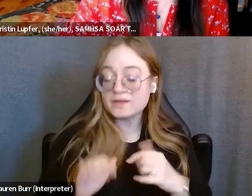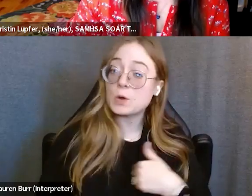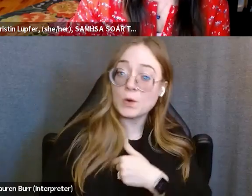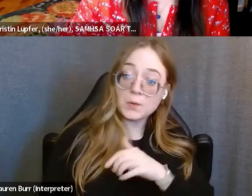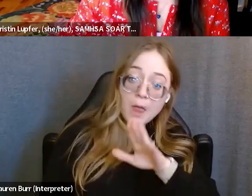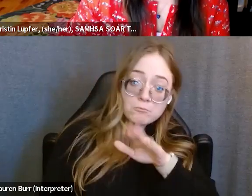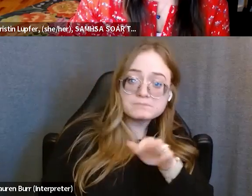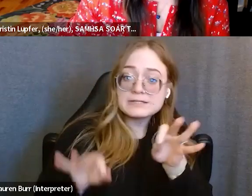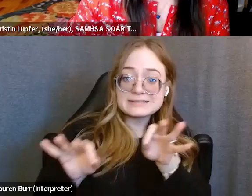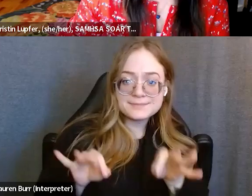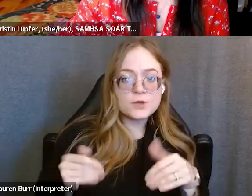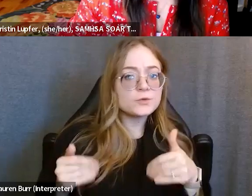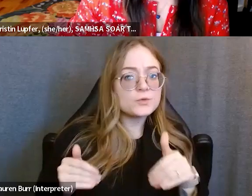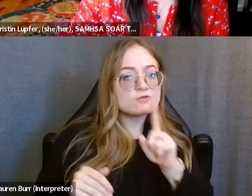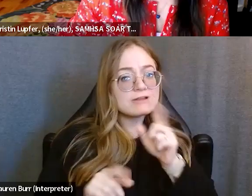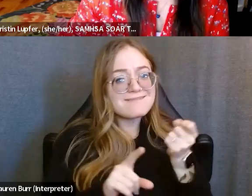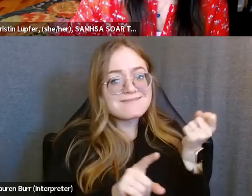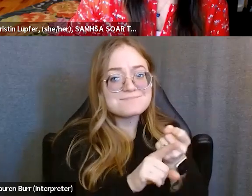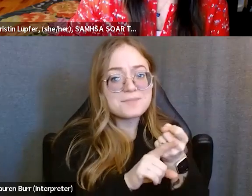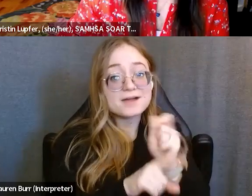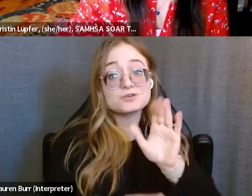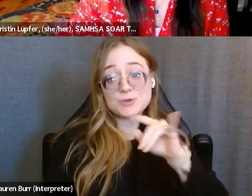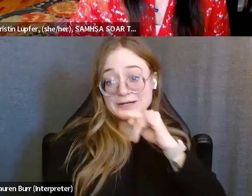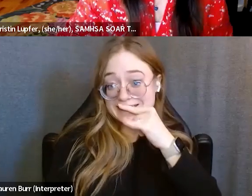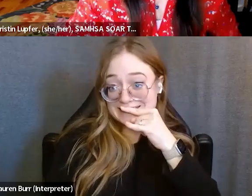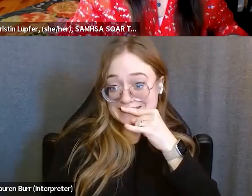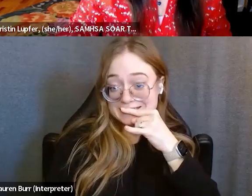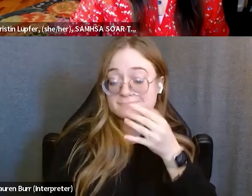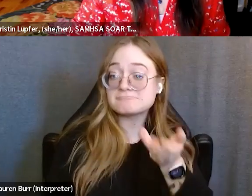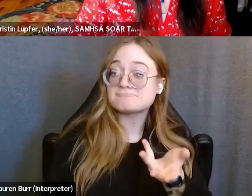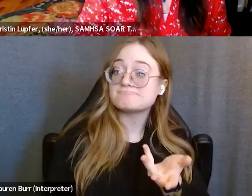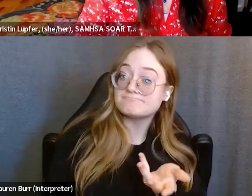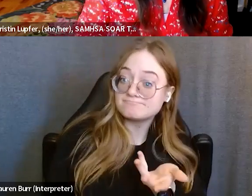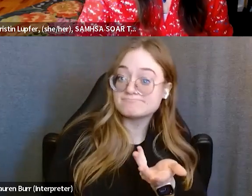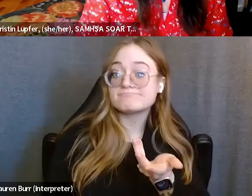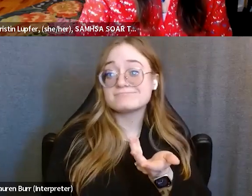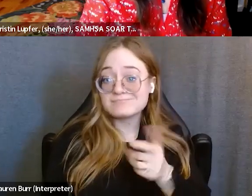this is really affecting your kids, you know? They can't have a stable home